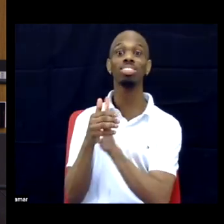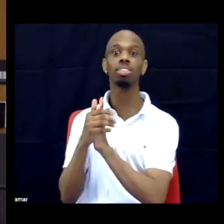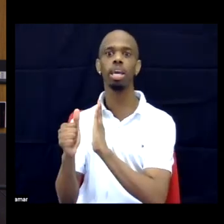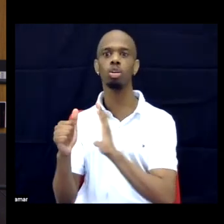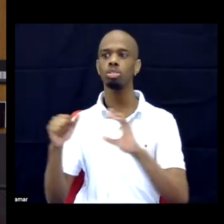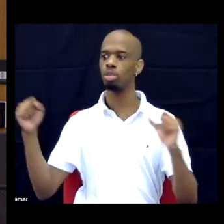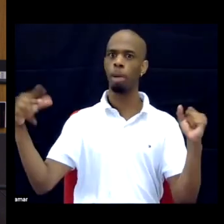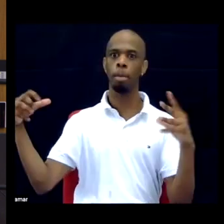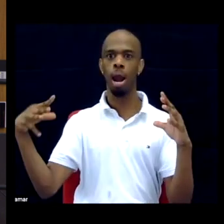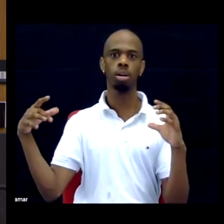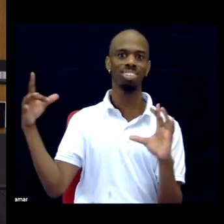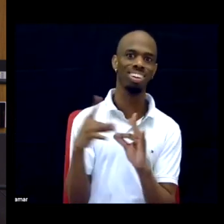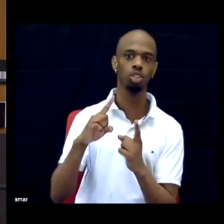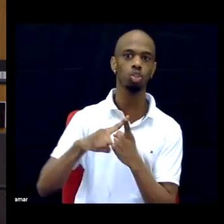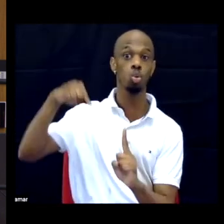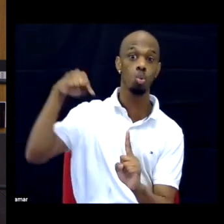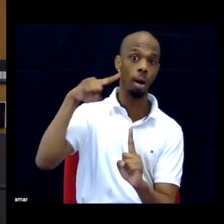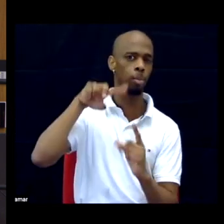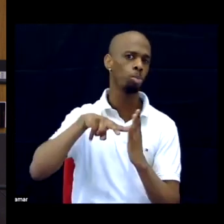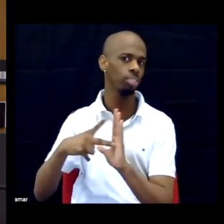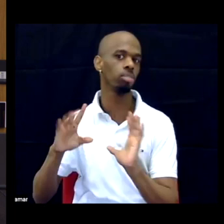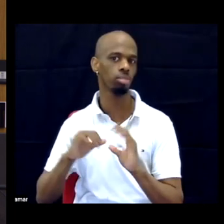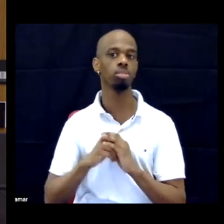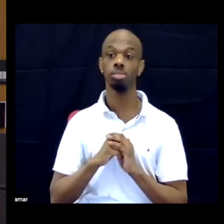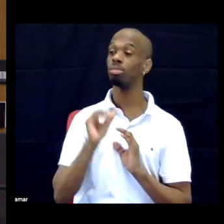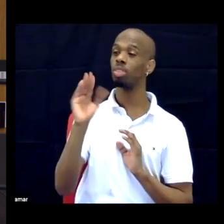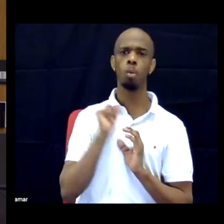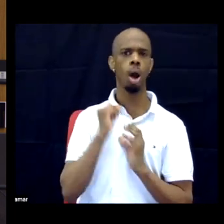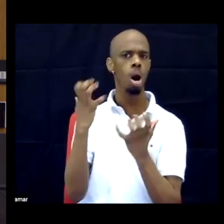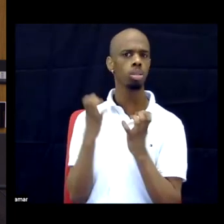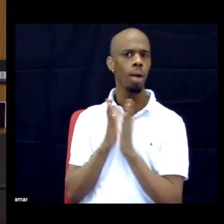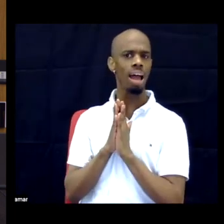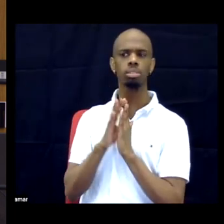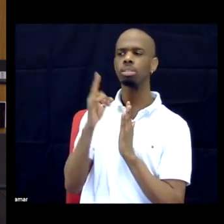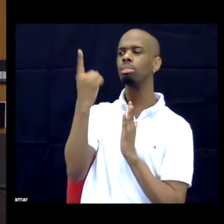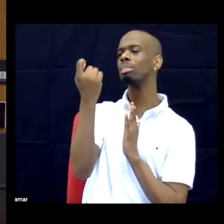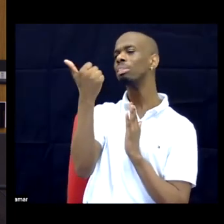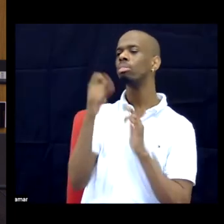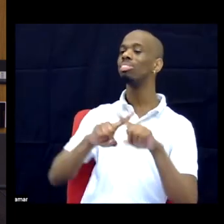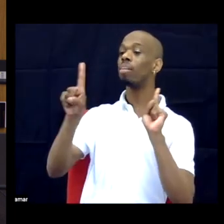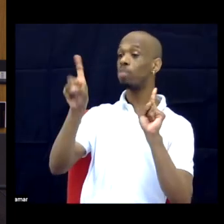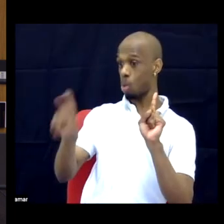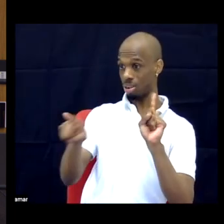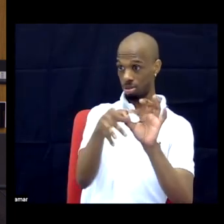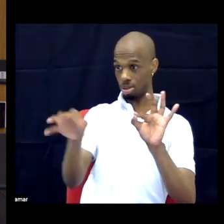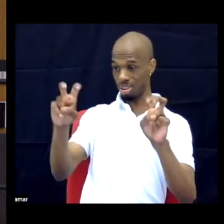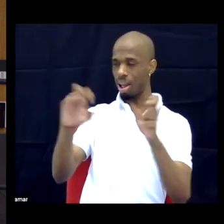Okay. So I want to ask a slightly different question about the way you're thinking about yourself